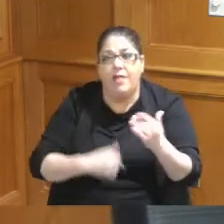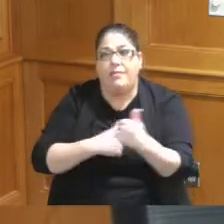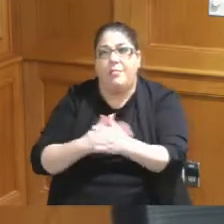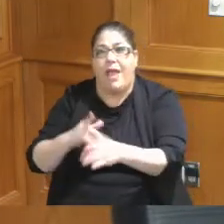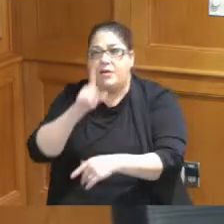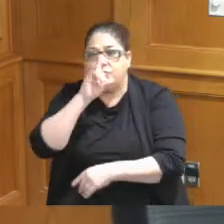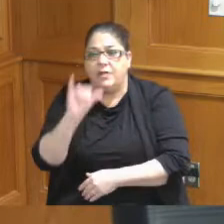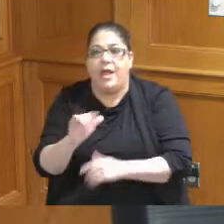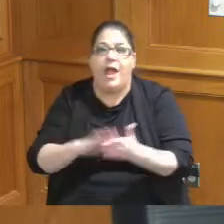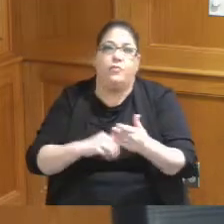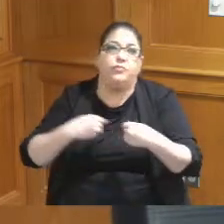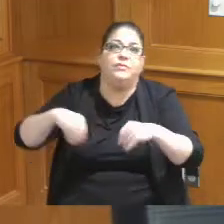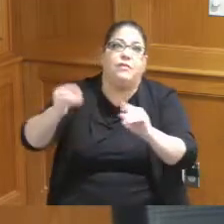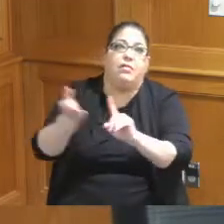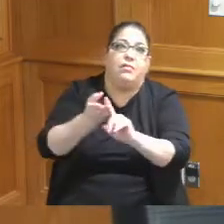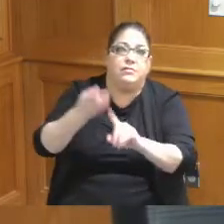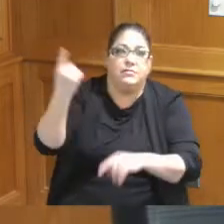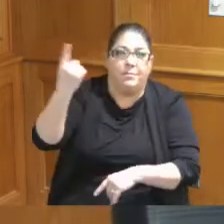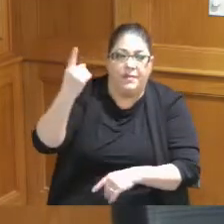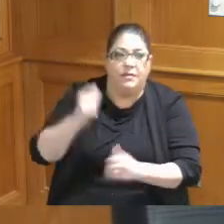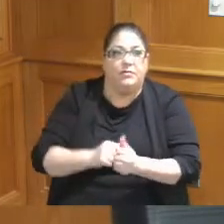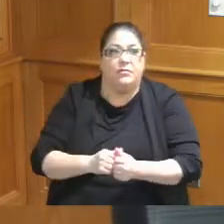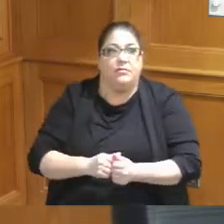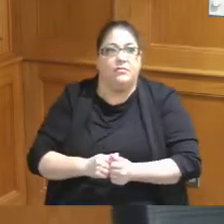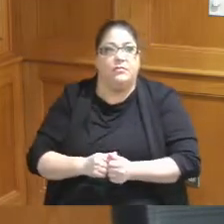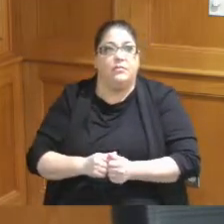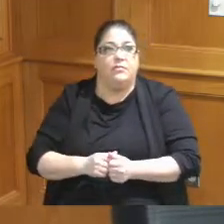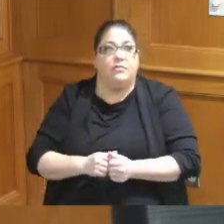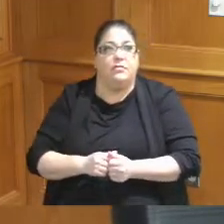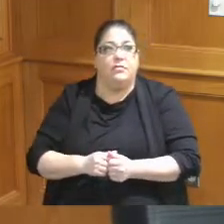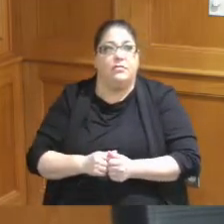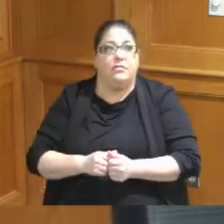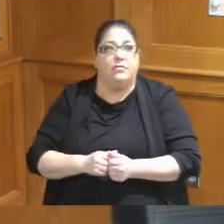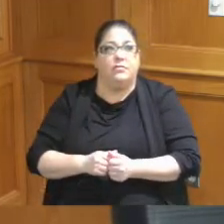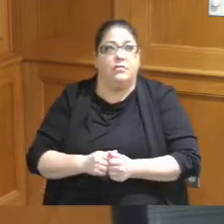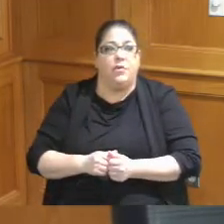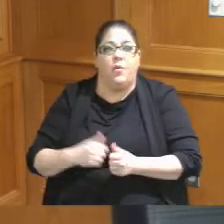how to sell something at you know quite Frankly we got a whole lot more to sell than what we had